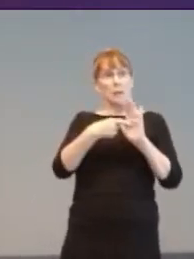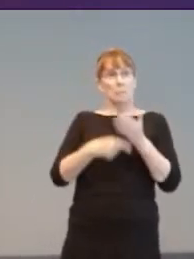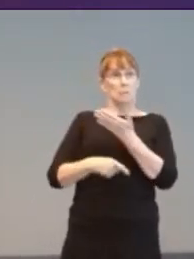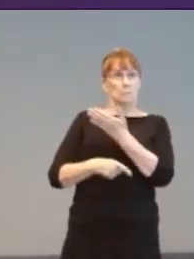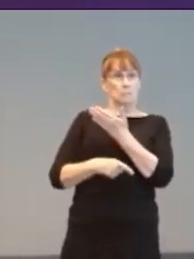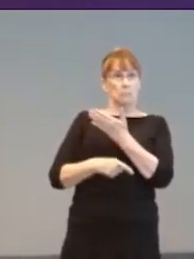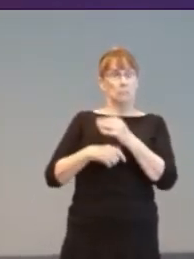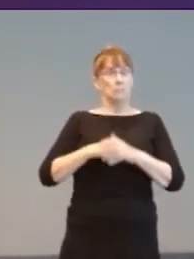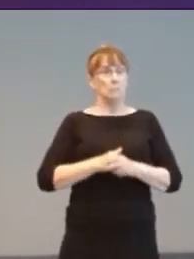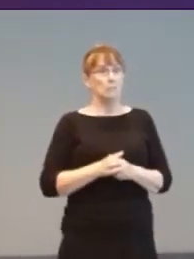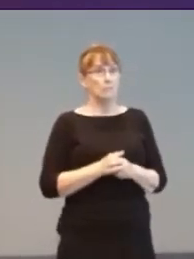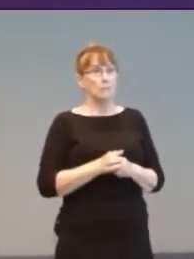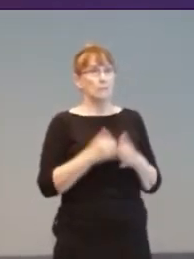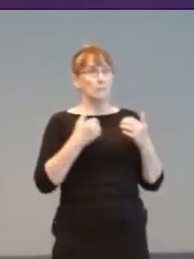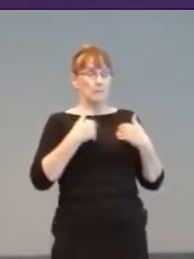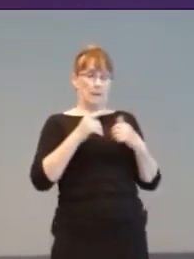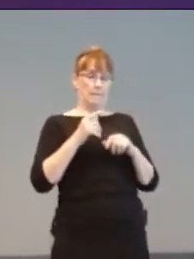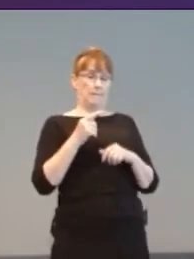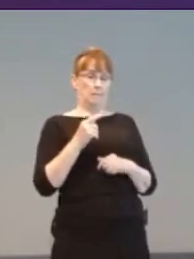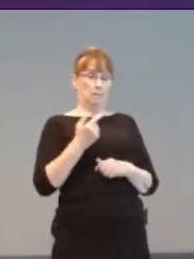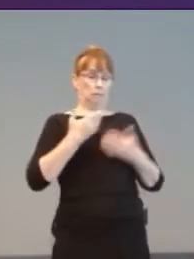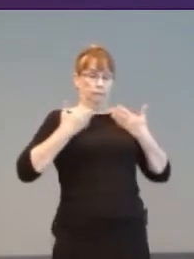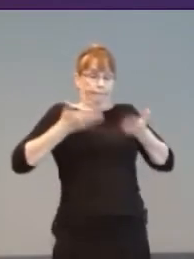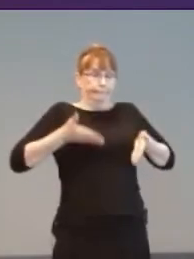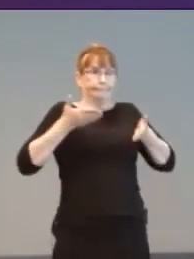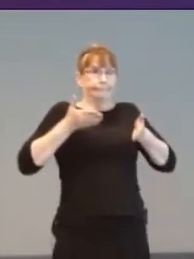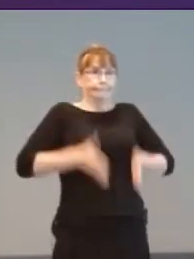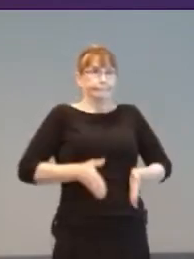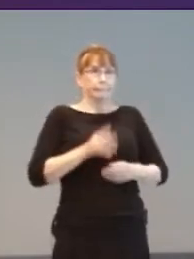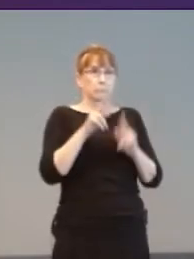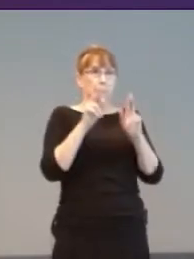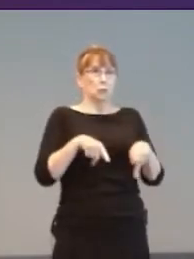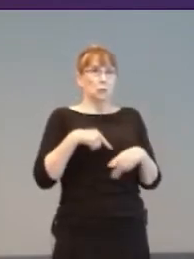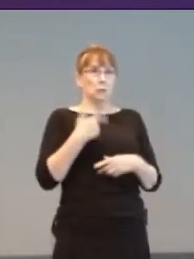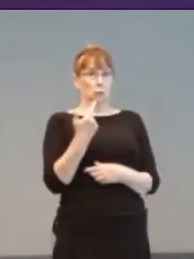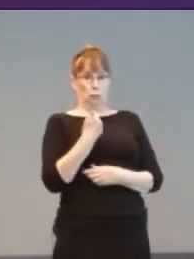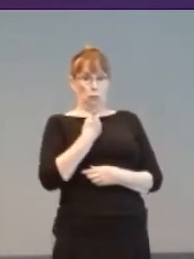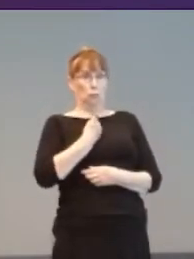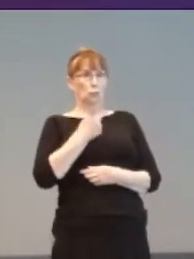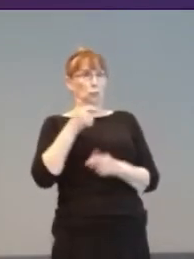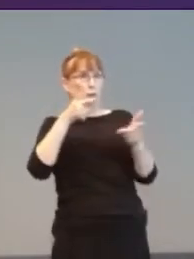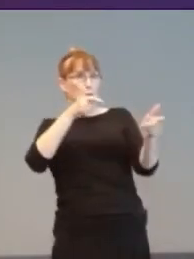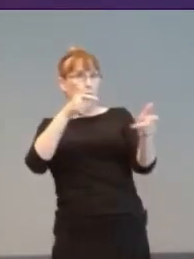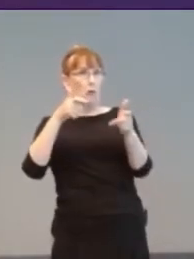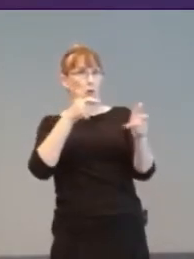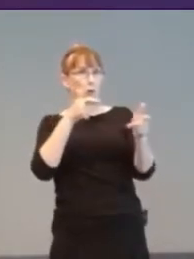first-person-shooter, and made it comprehensively blind and vision-impaired accessible.